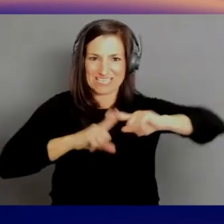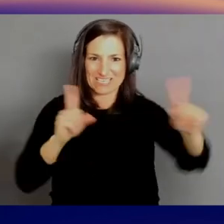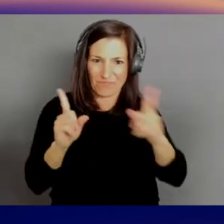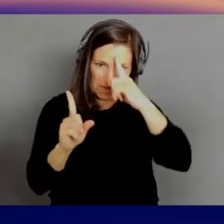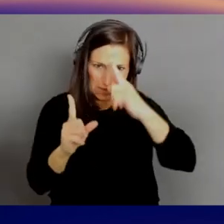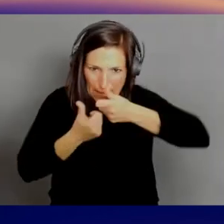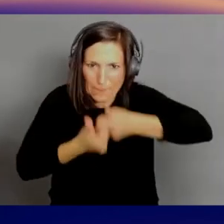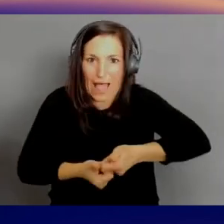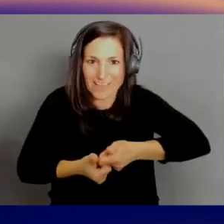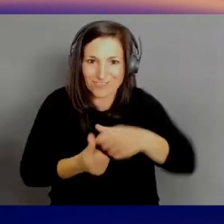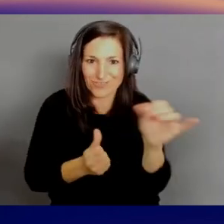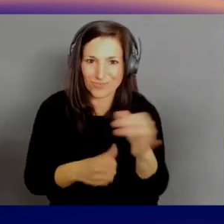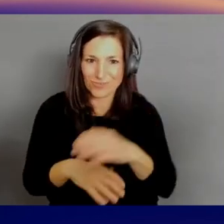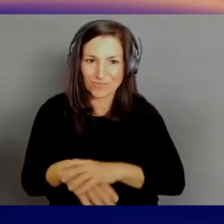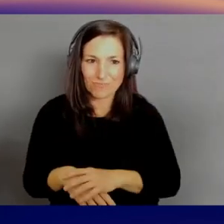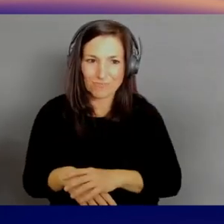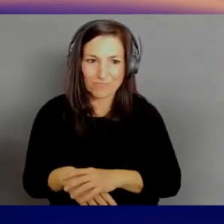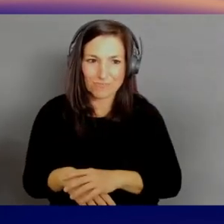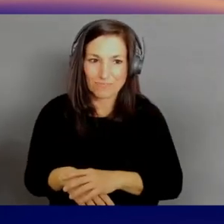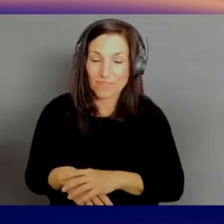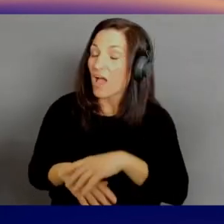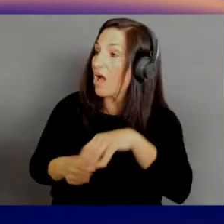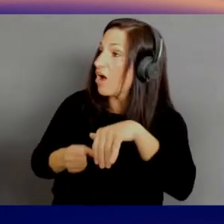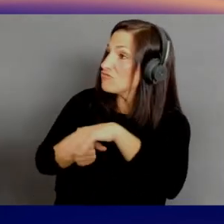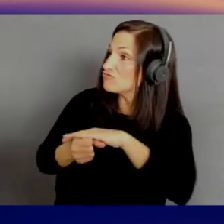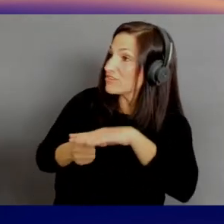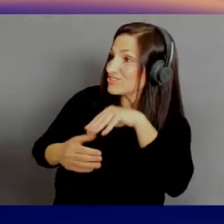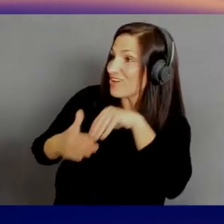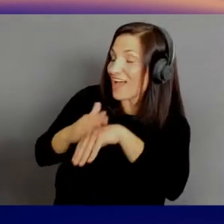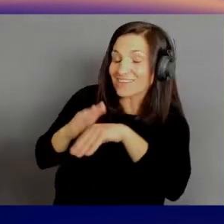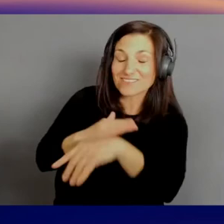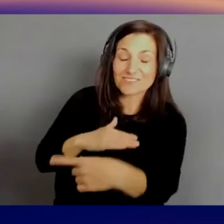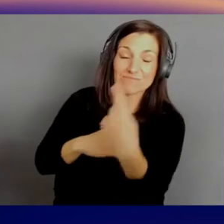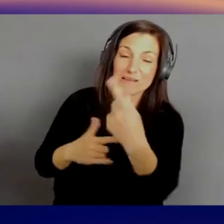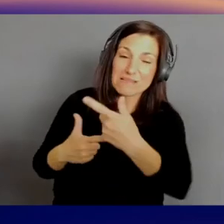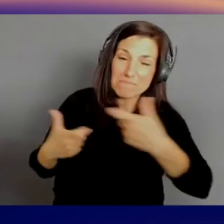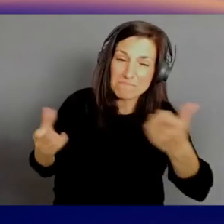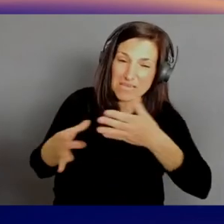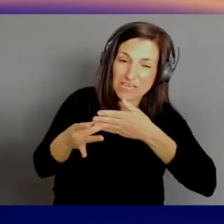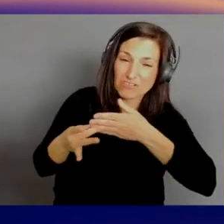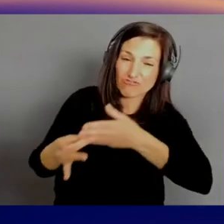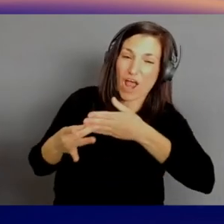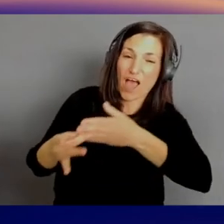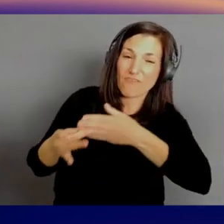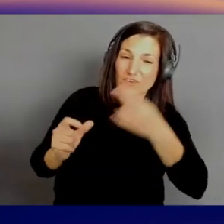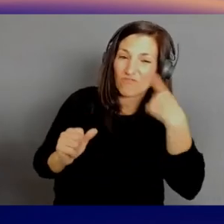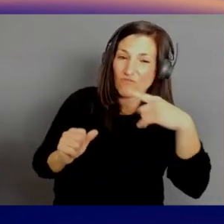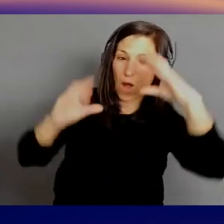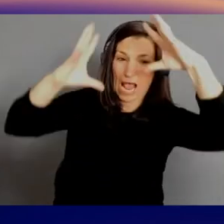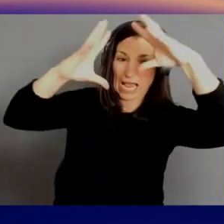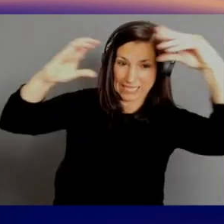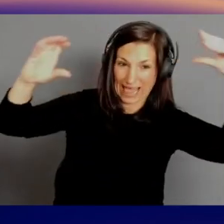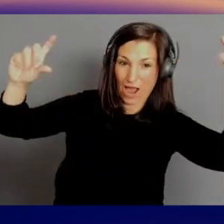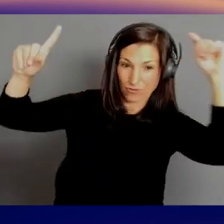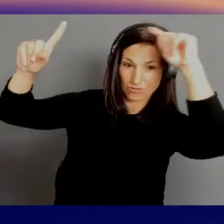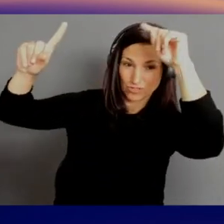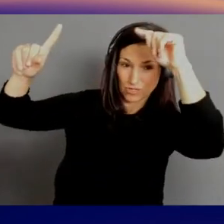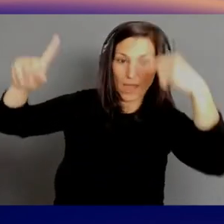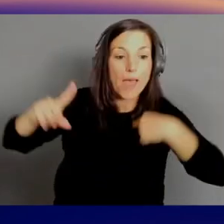Regional access has always been one of the major drivers in cloud adoption, right? Like, being able to expand to the places that you need to go,